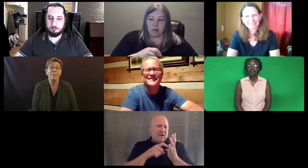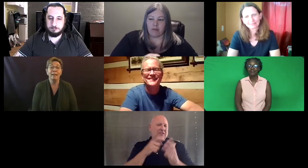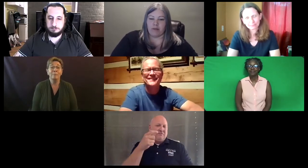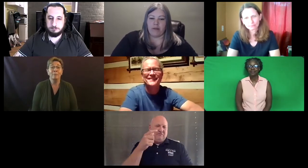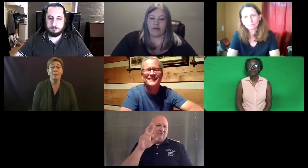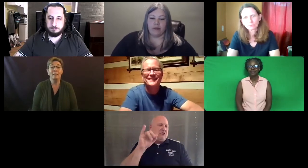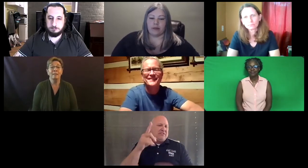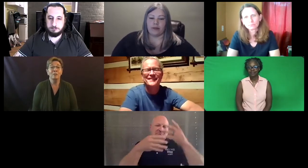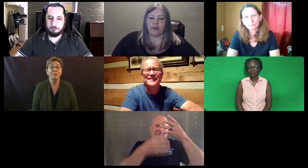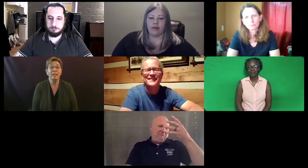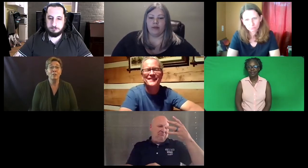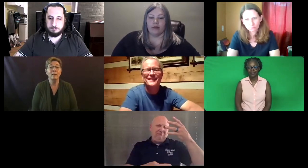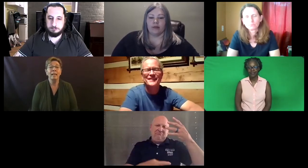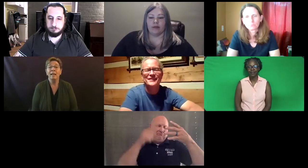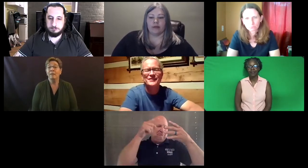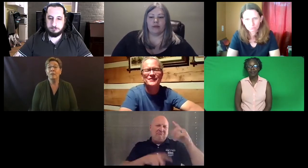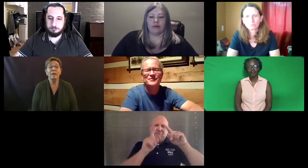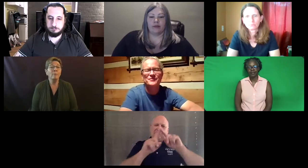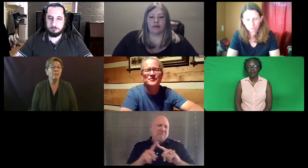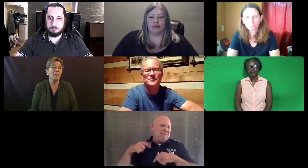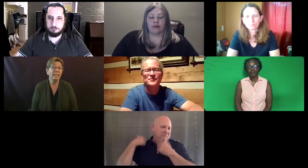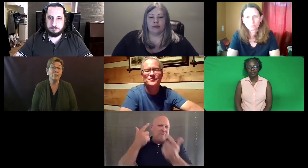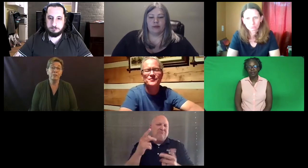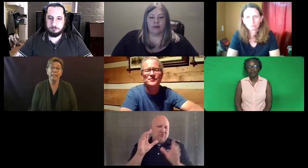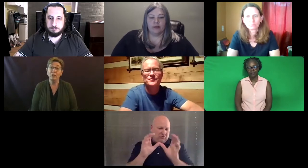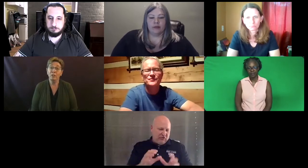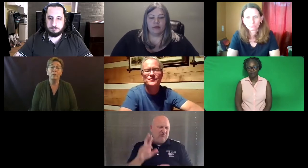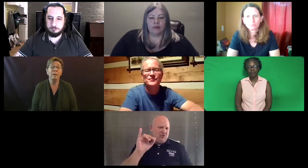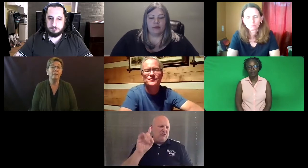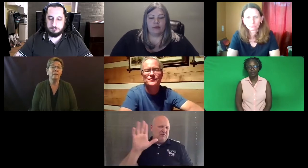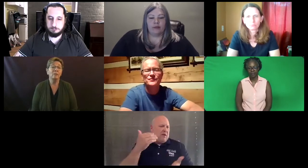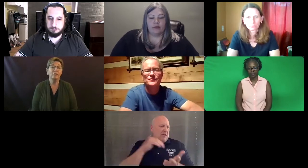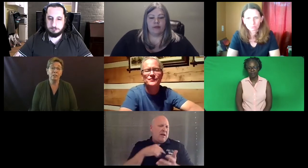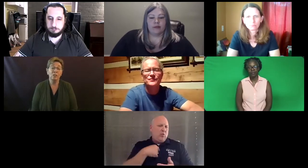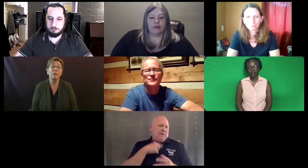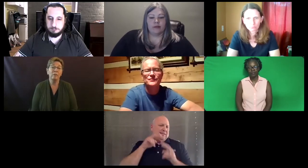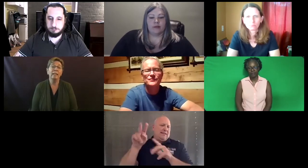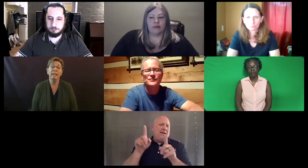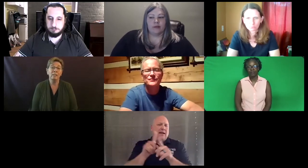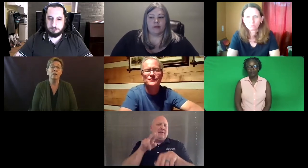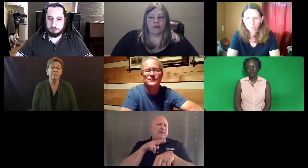come back. But there are a number of RID certifications, and we recognized all of theirs.